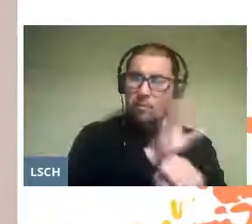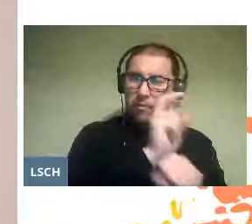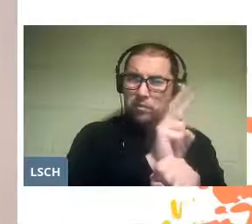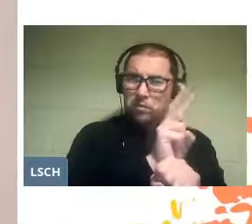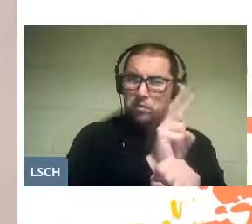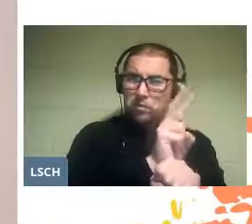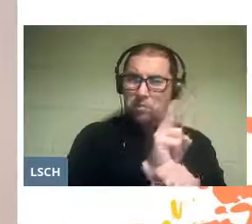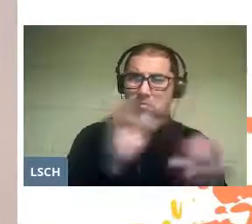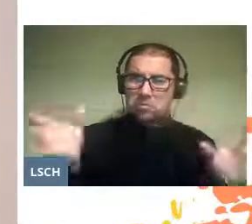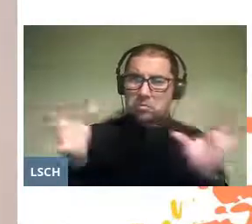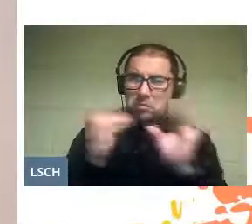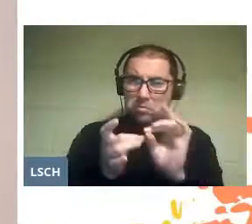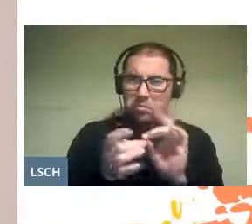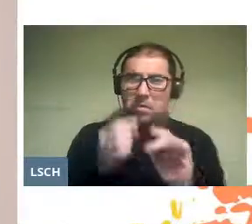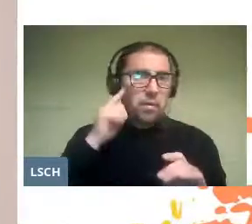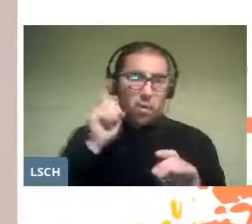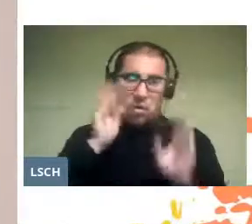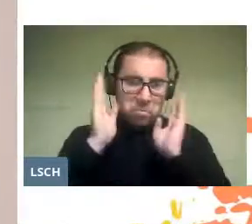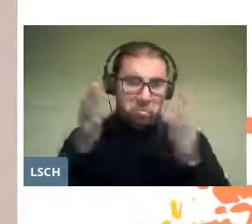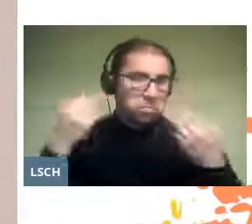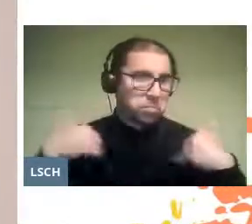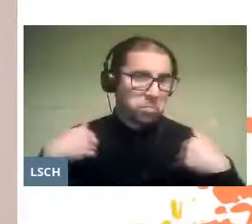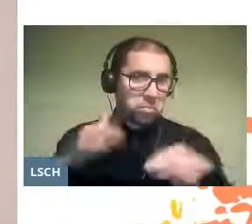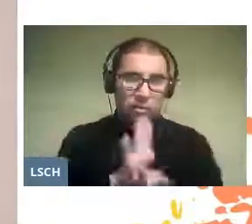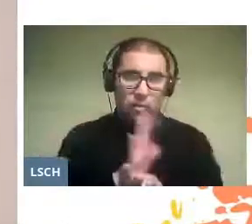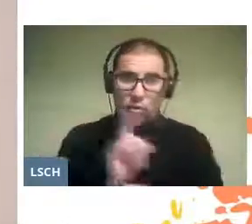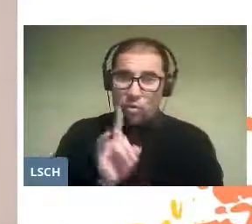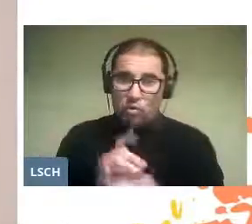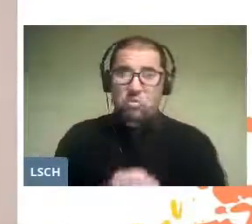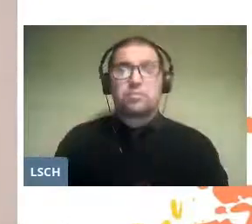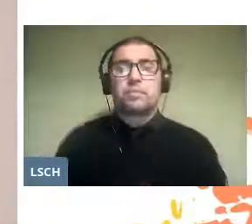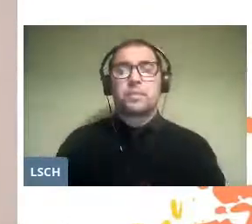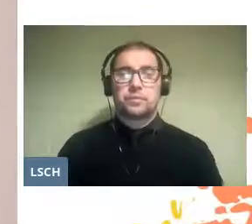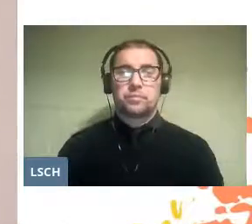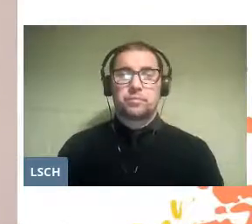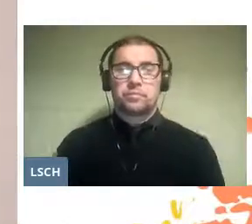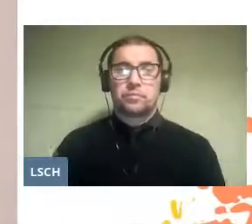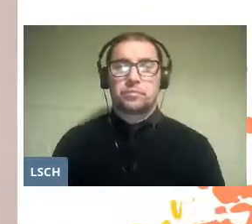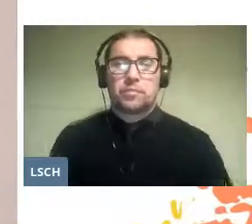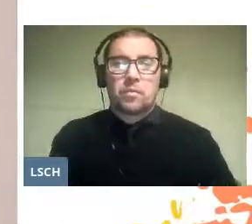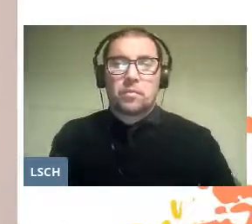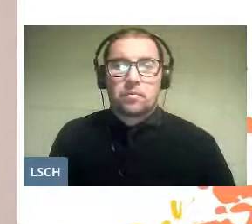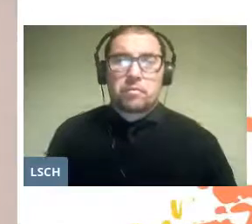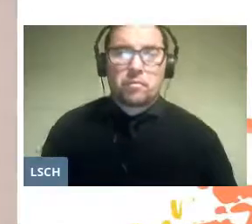not oriented to the practice of theater itself, but to give a boost